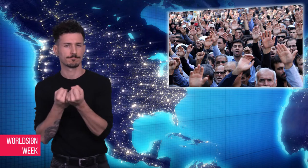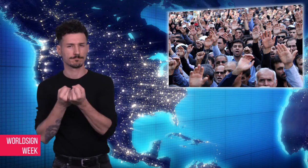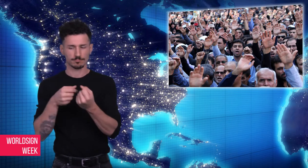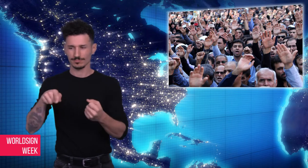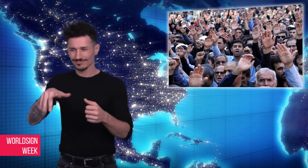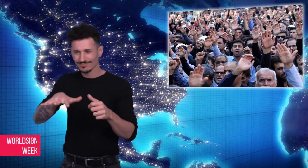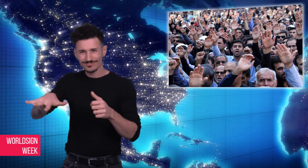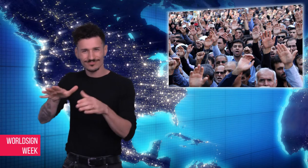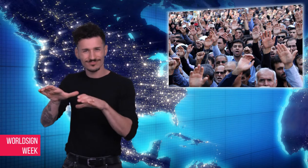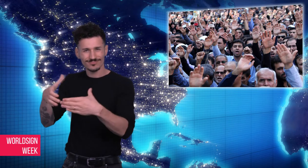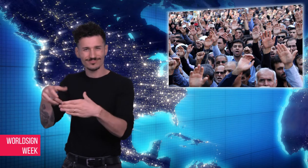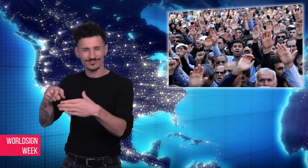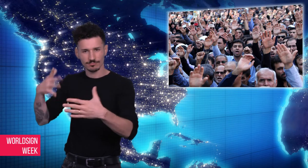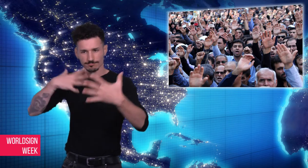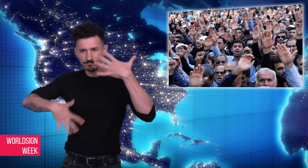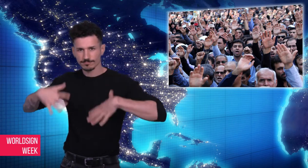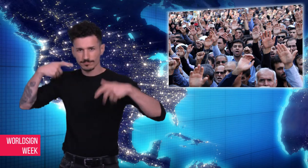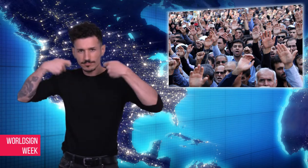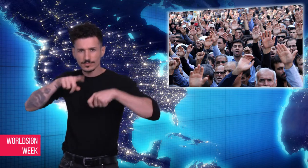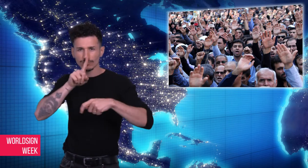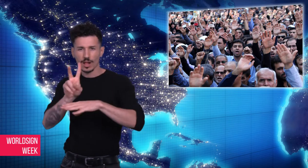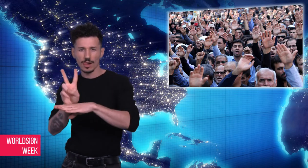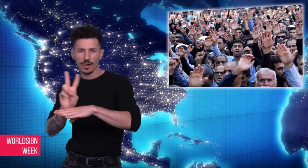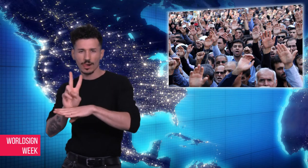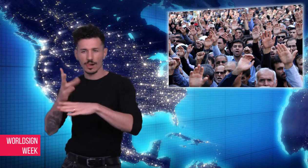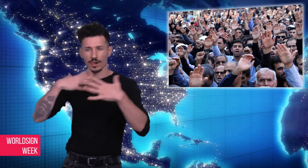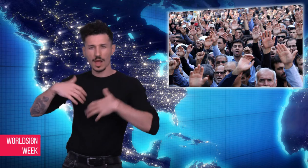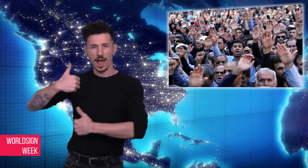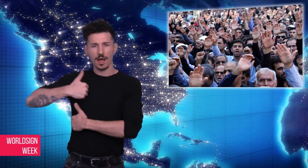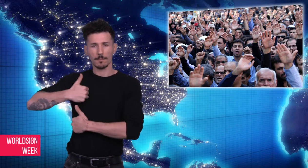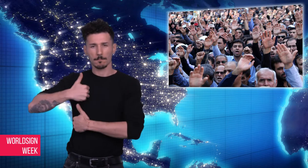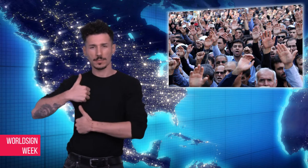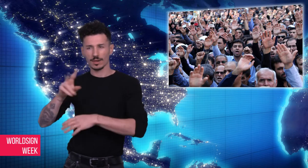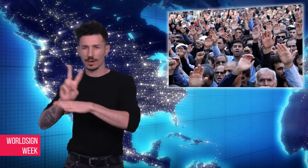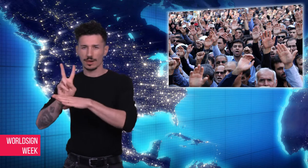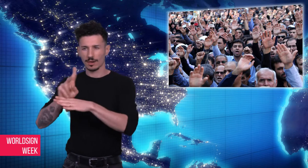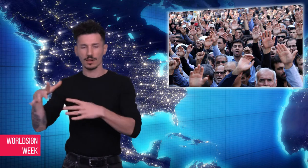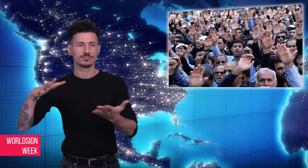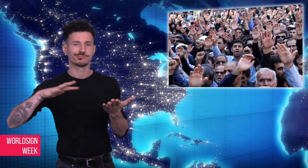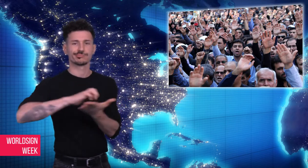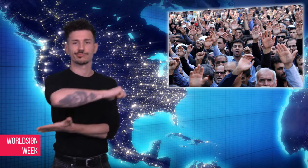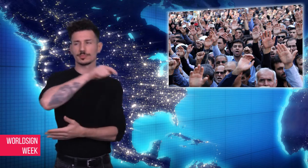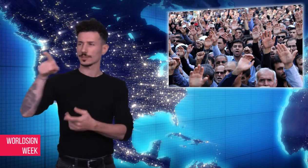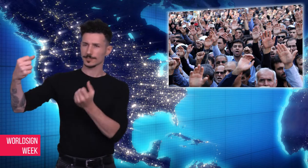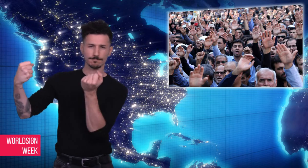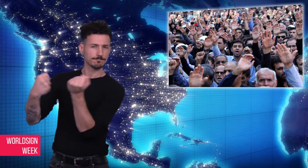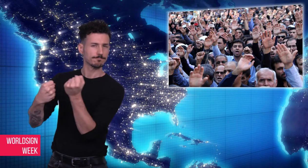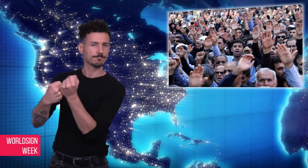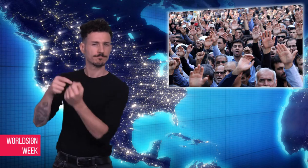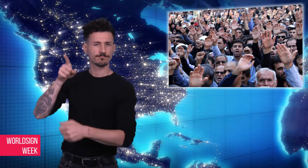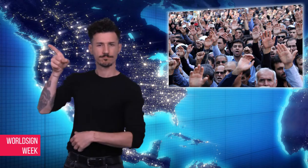military uniforms. The commander of the Revolutionary